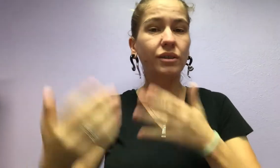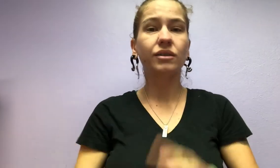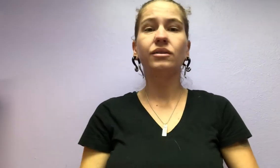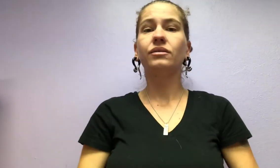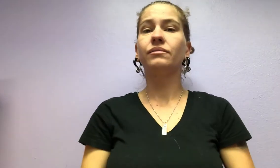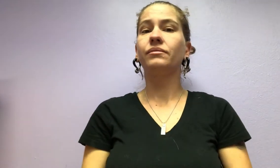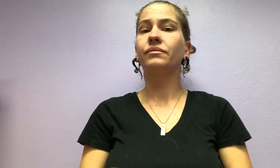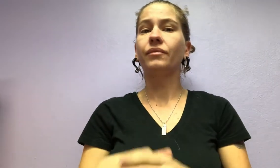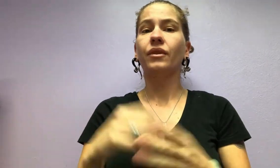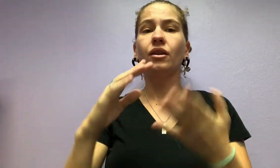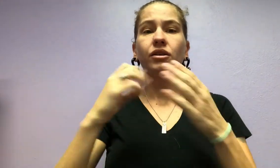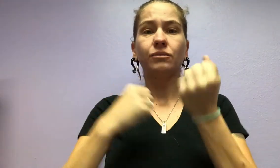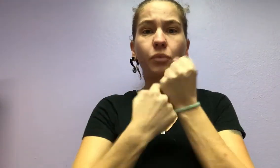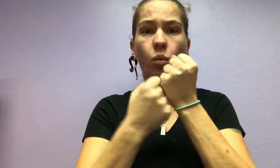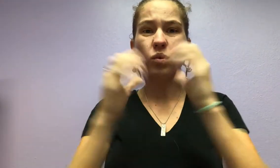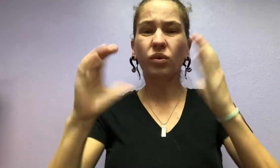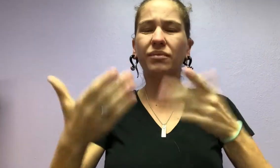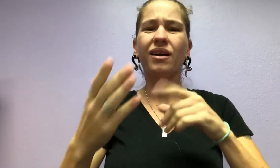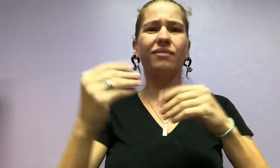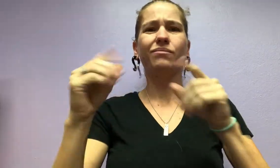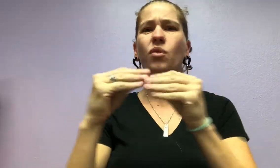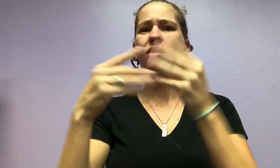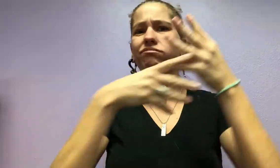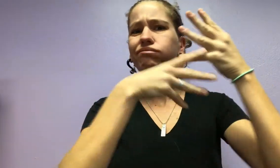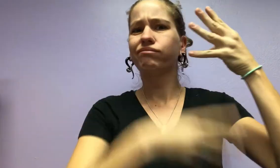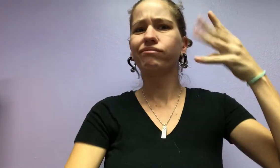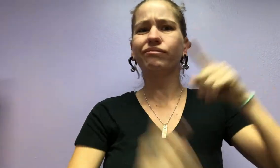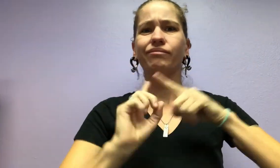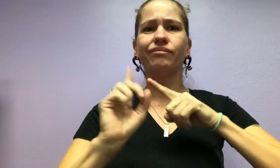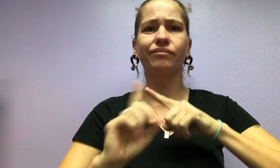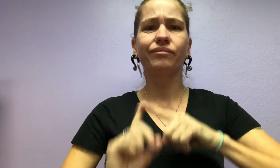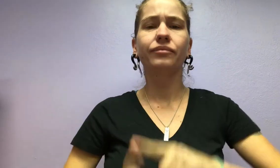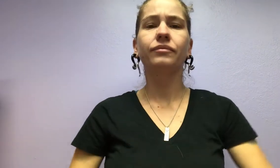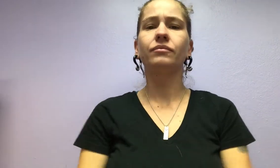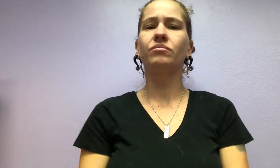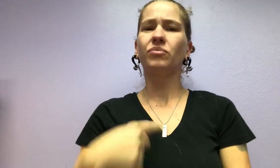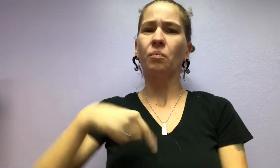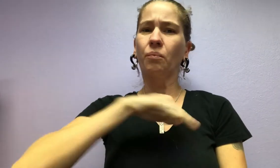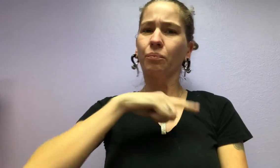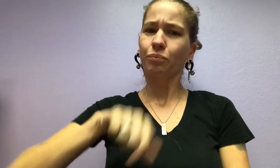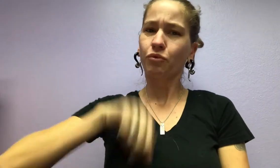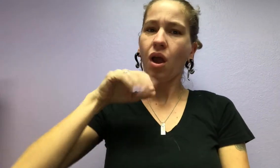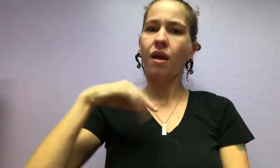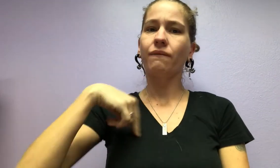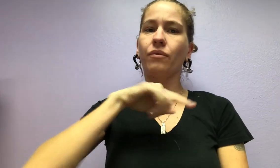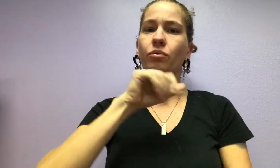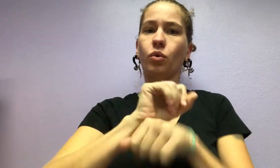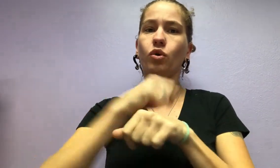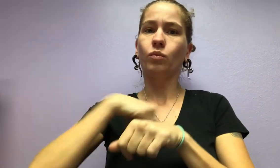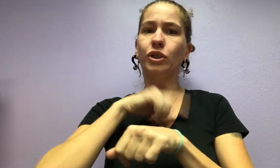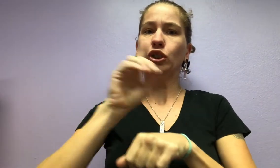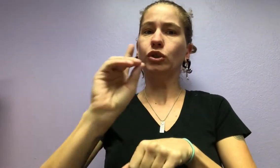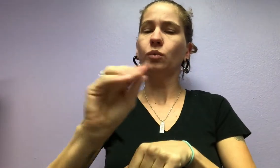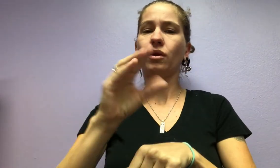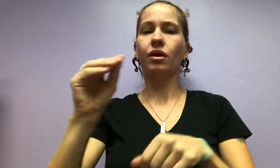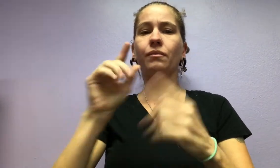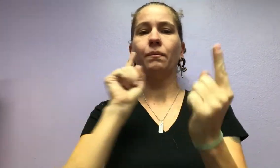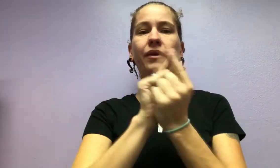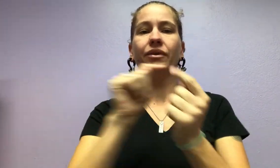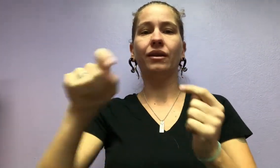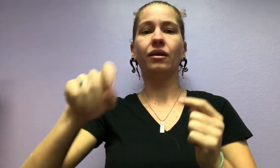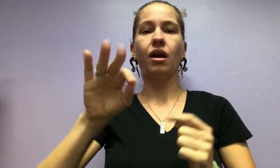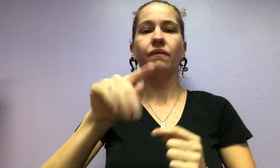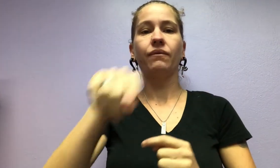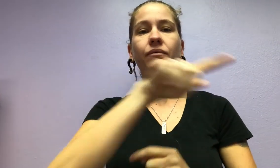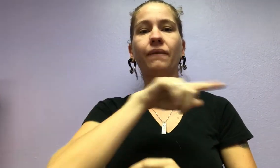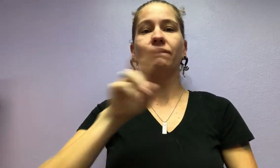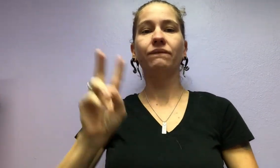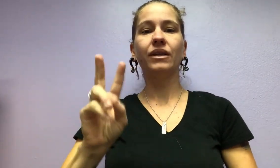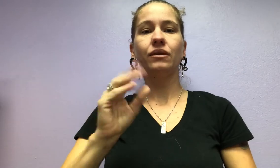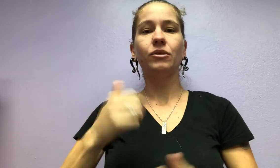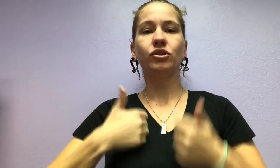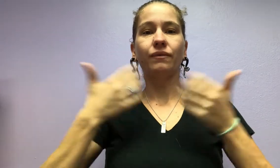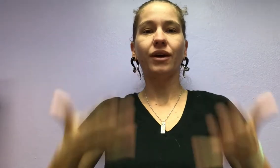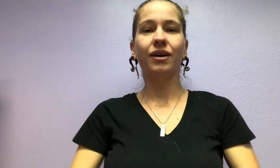support groups, and more. We are proud of the work we do, aiming to meet the needs of victims and survivors!